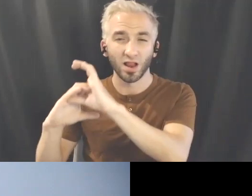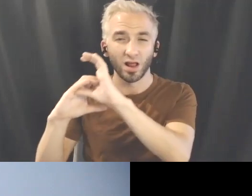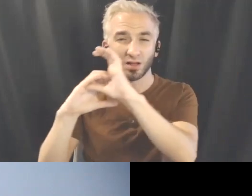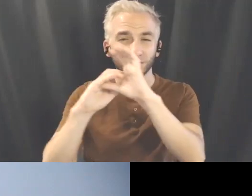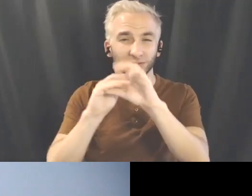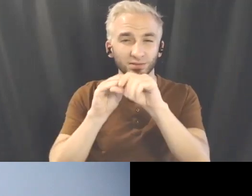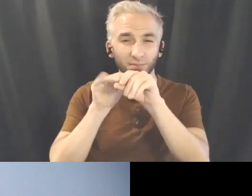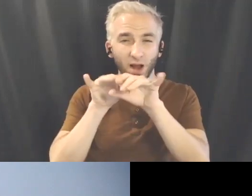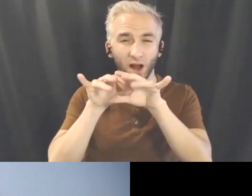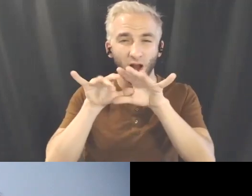that is also unknown or known.